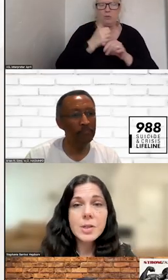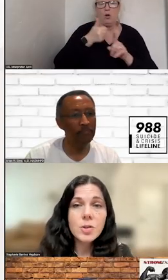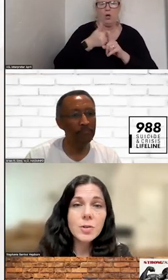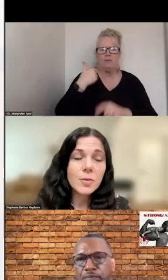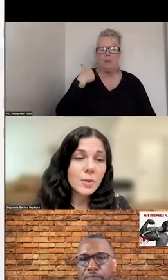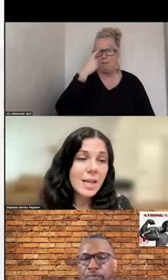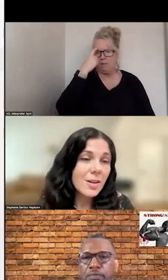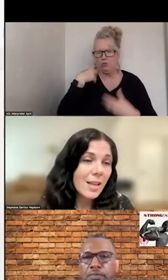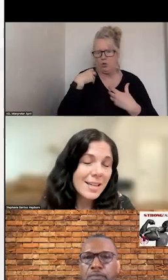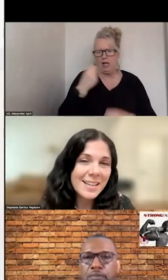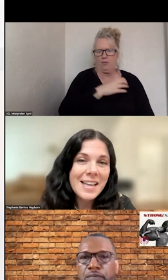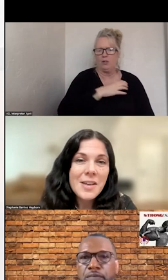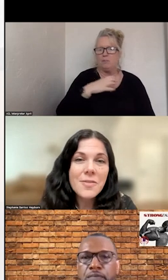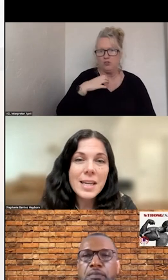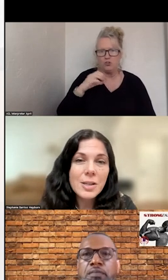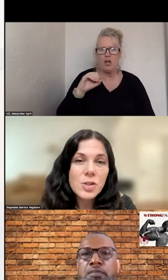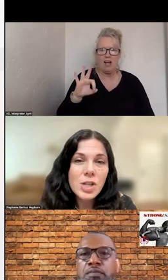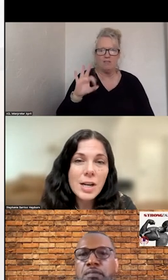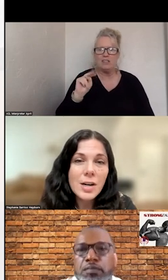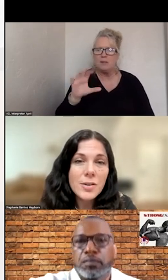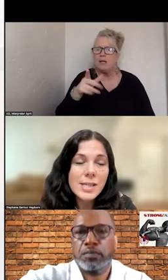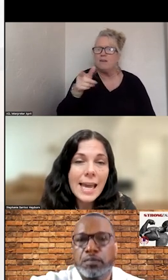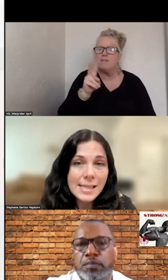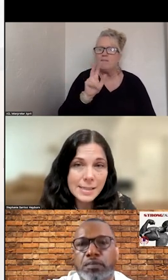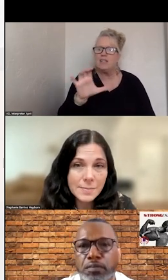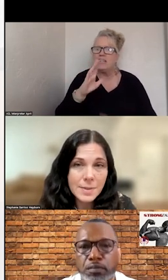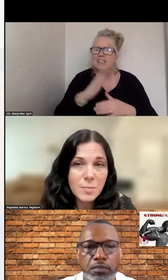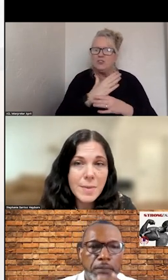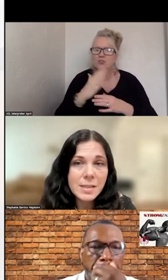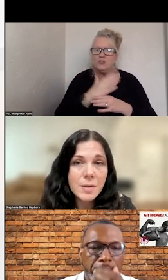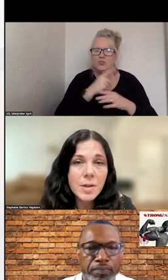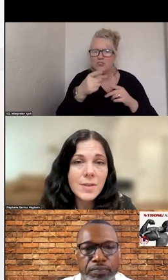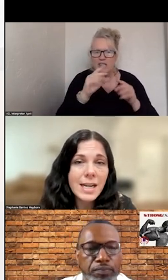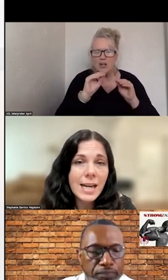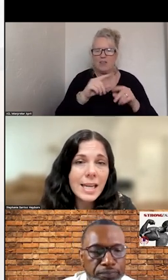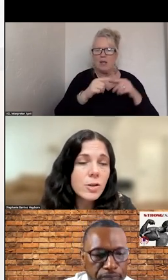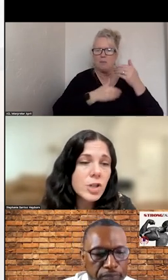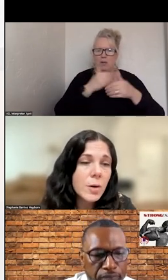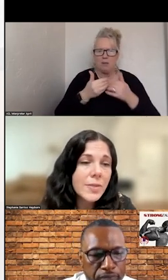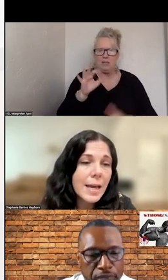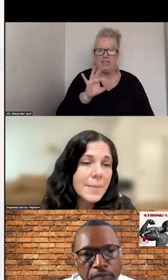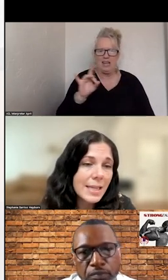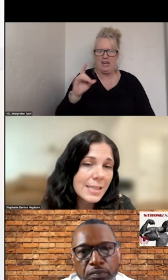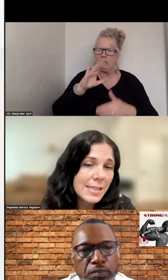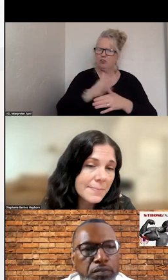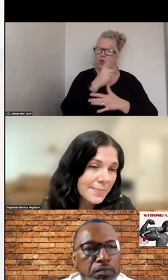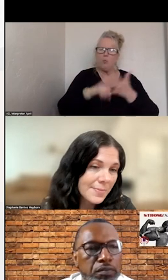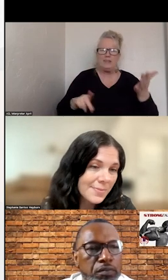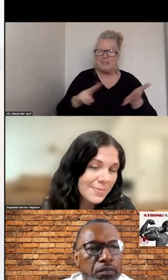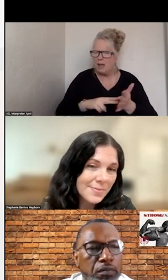COMMISSIONER IN NORTH CAROLINA. CAN YOU SHARE WHAT THAT CHASM IN 988 MEANS? >>: